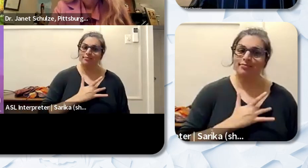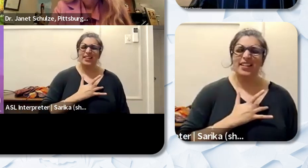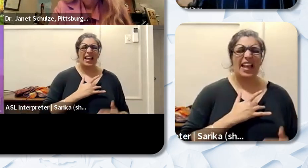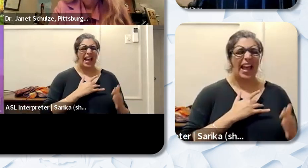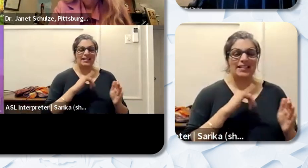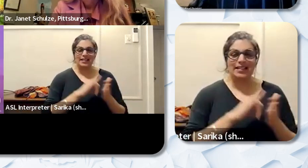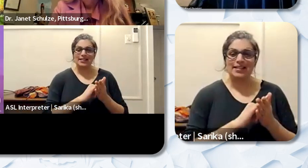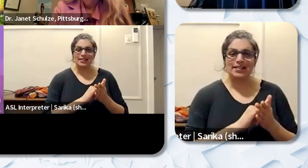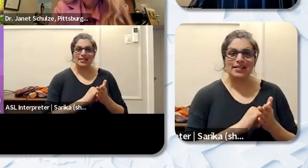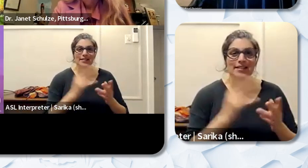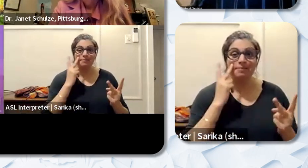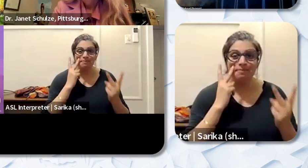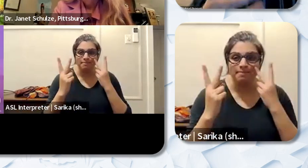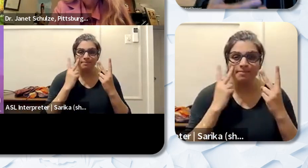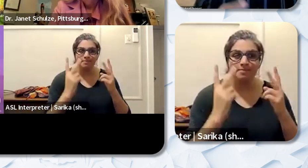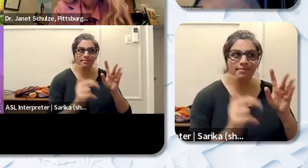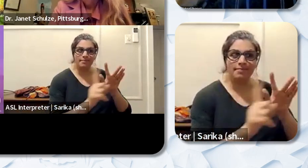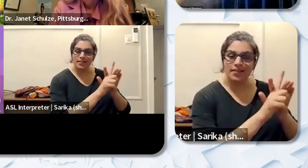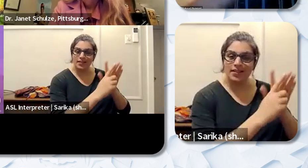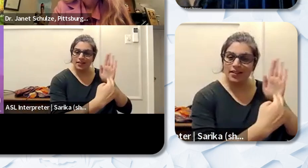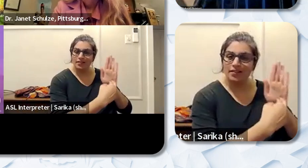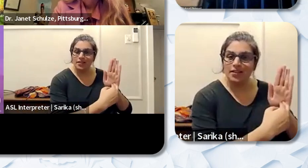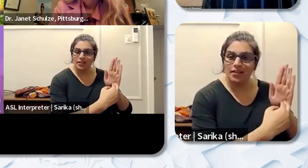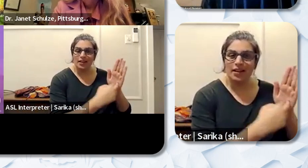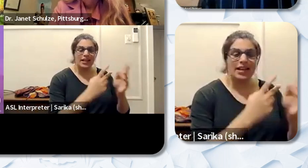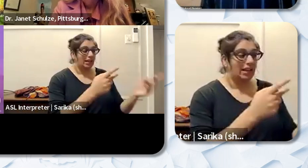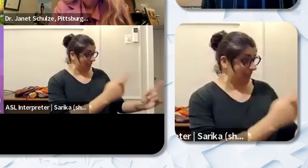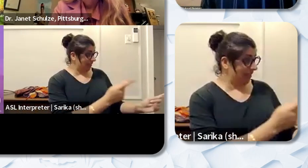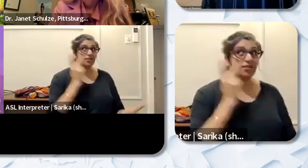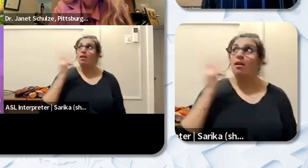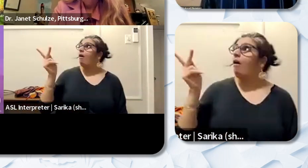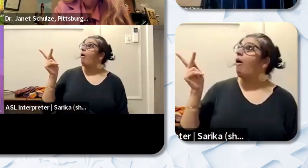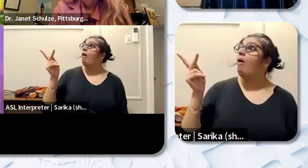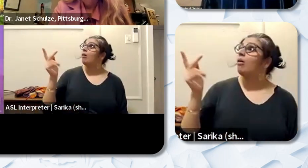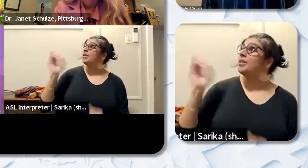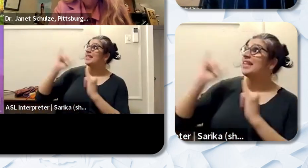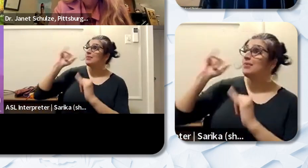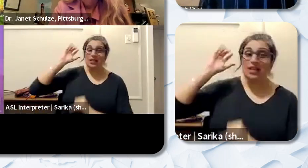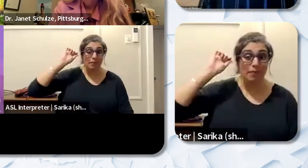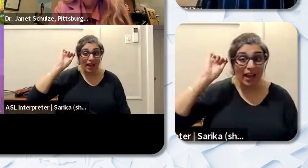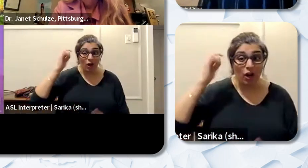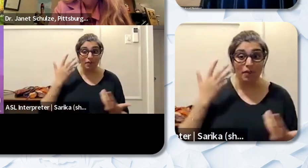piece. You know he saw something in me that he could possibly achieve that may not have been you